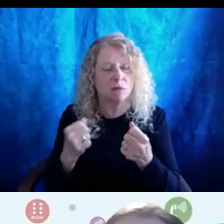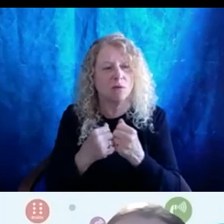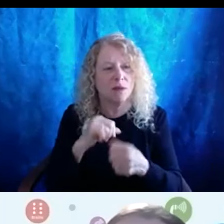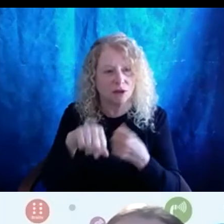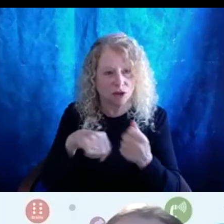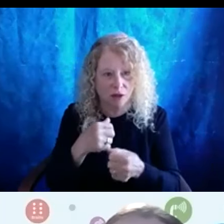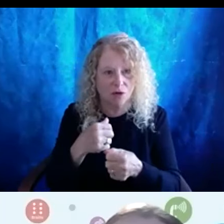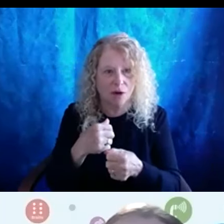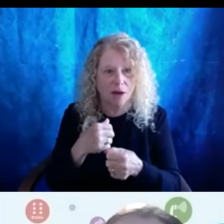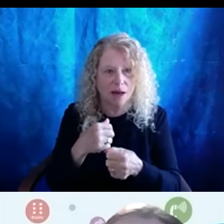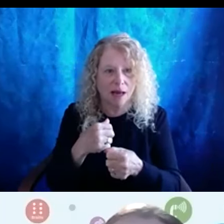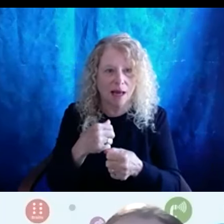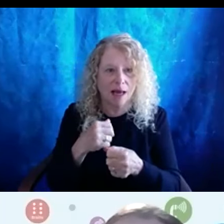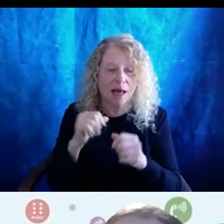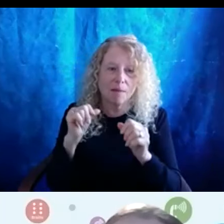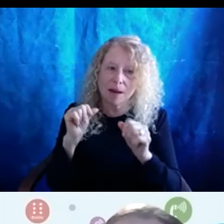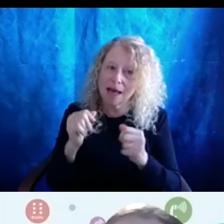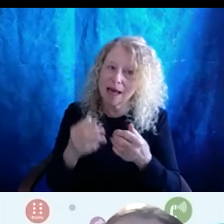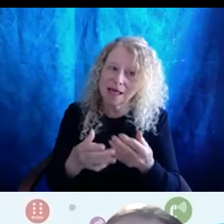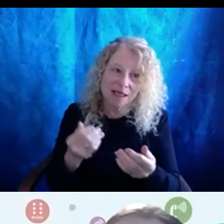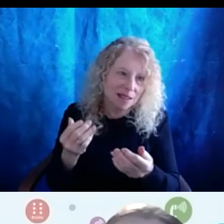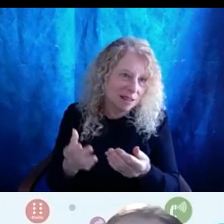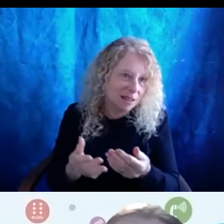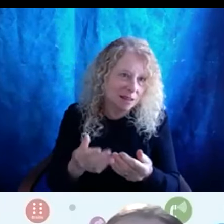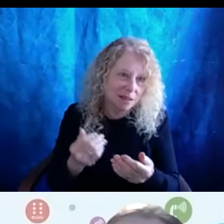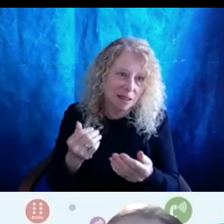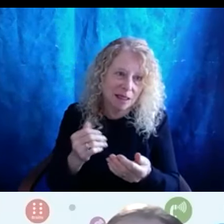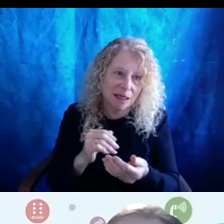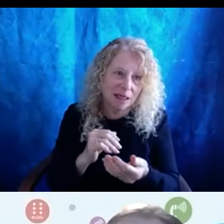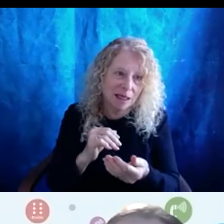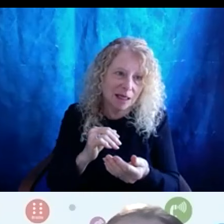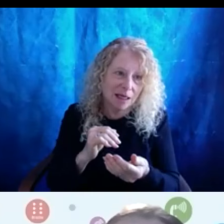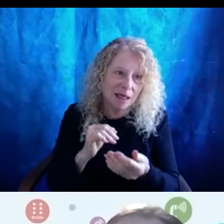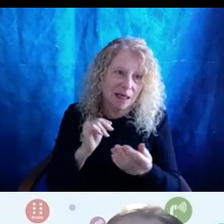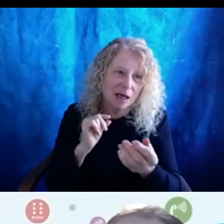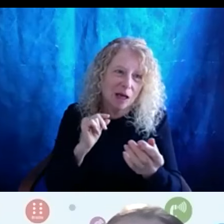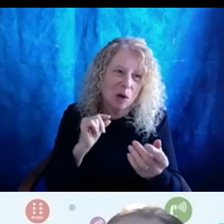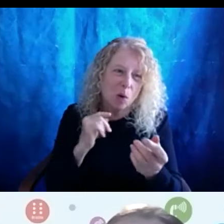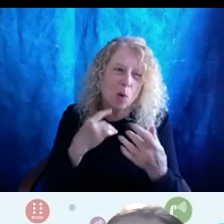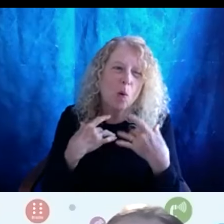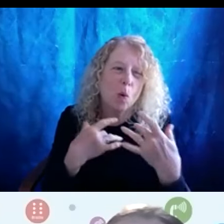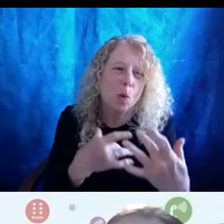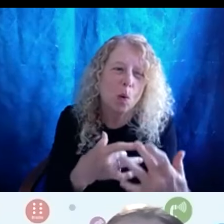another that can very easily lean into. I'm not going to speak in this space